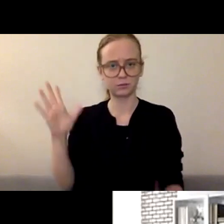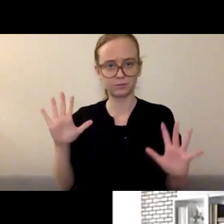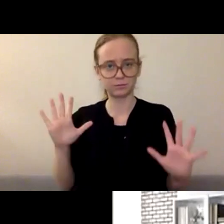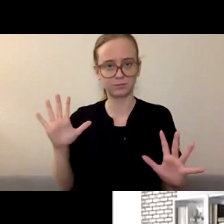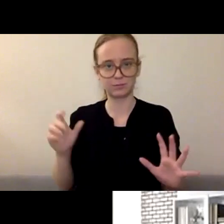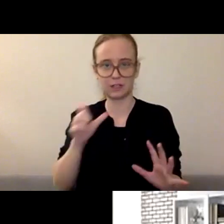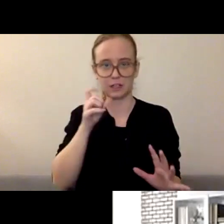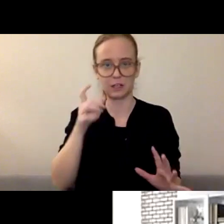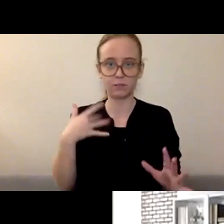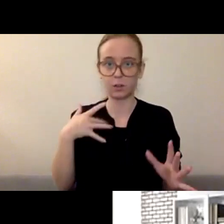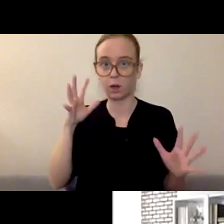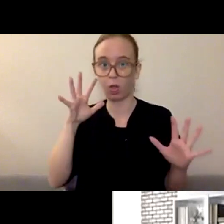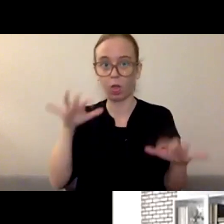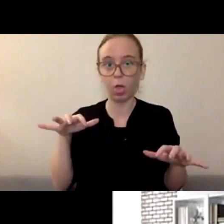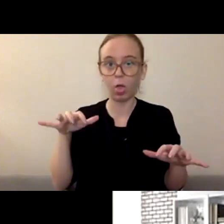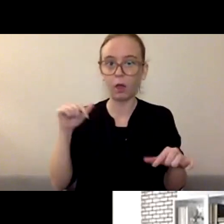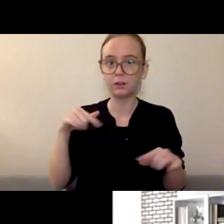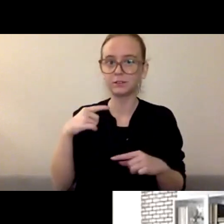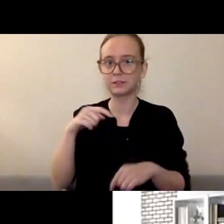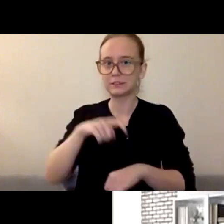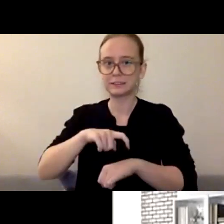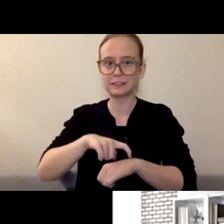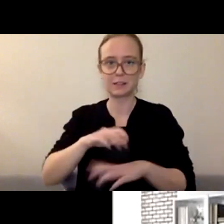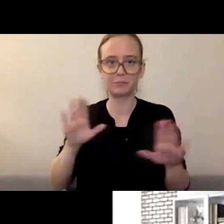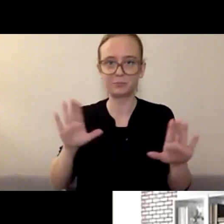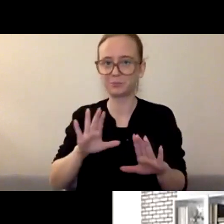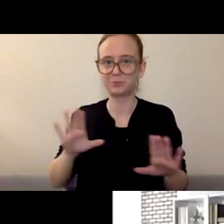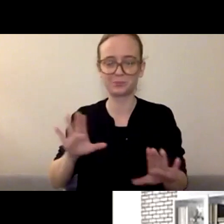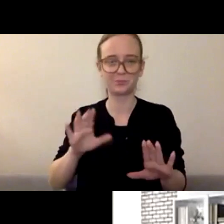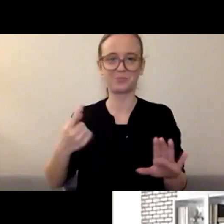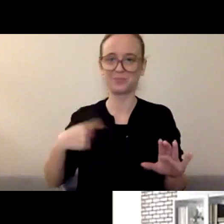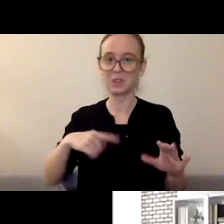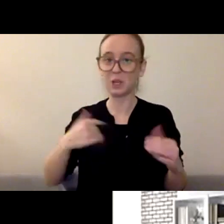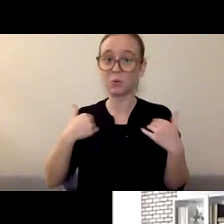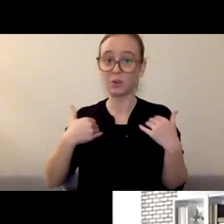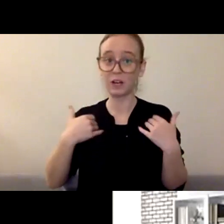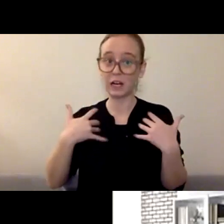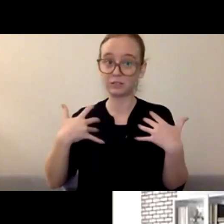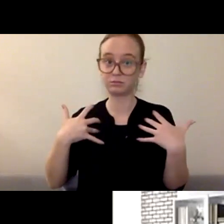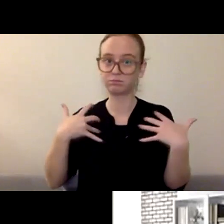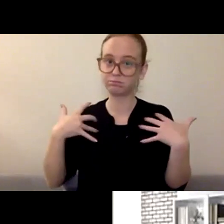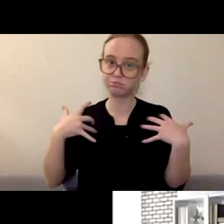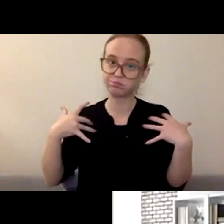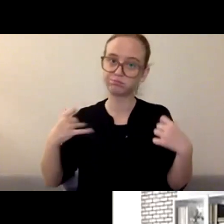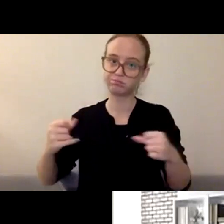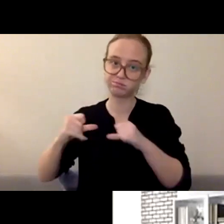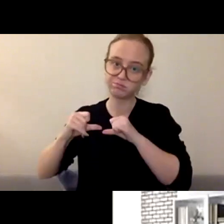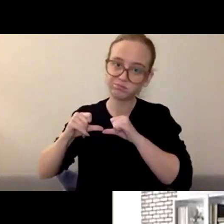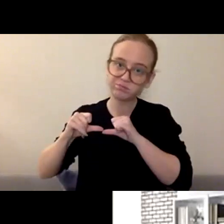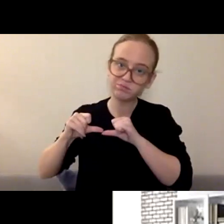from under us this time around. We have incredible resiliency. We have made it through an intense year